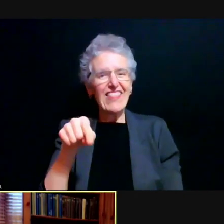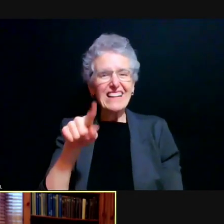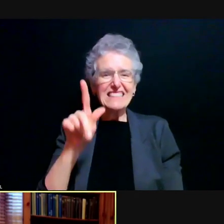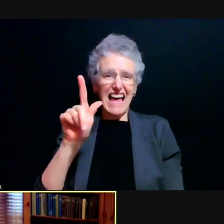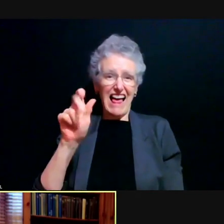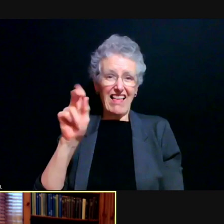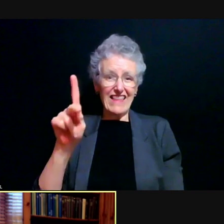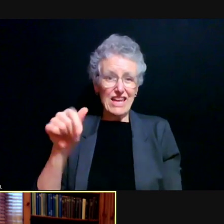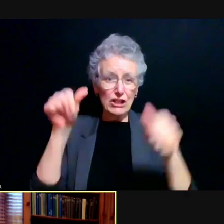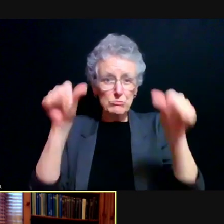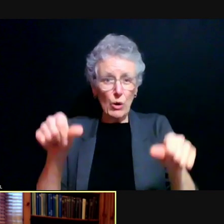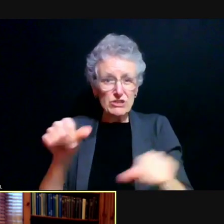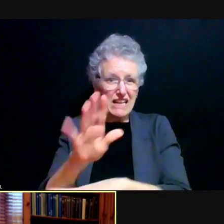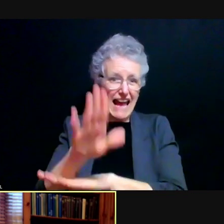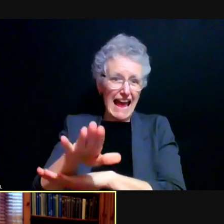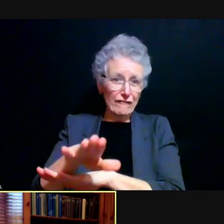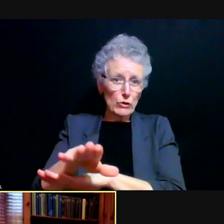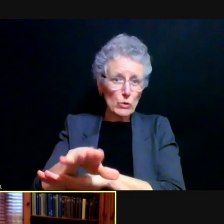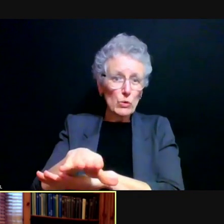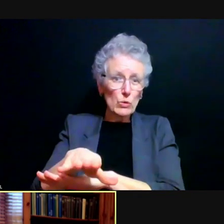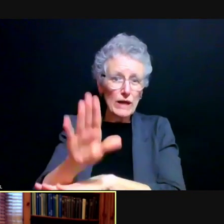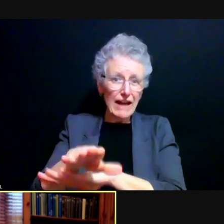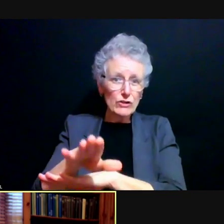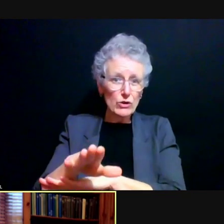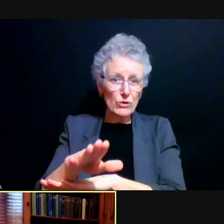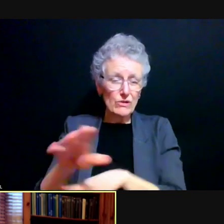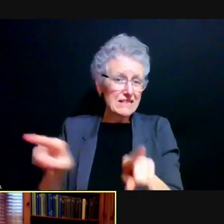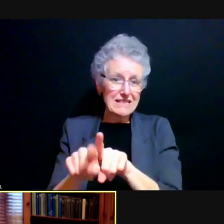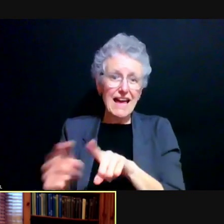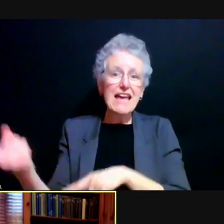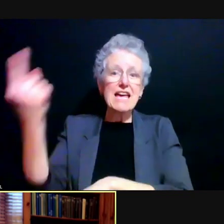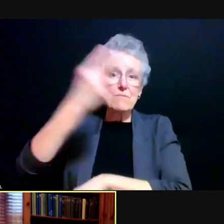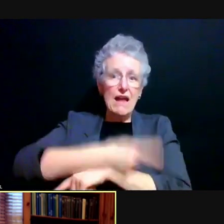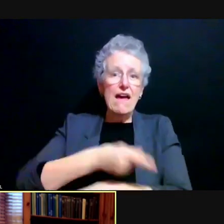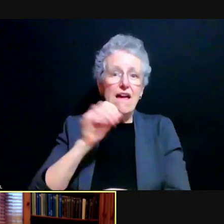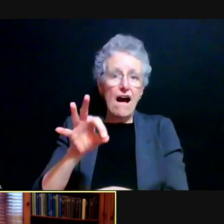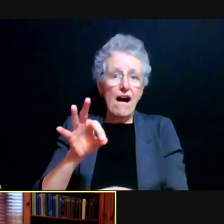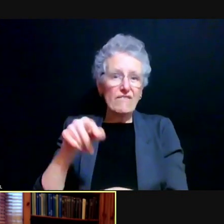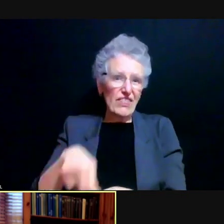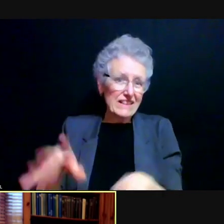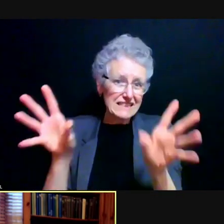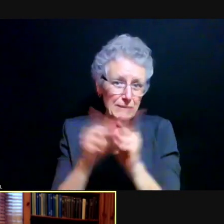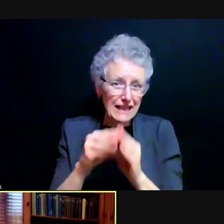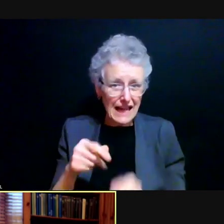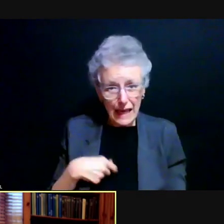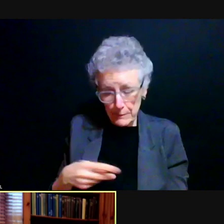usually late in the afternoon of the day of the event and I'm seeing here